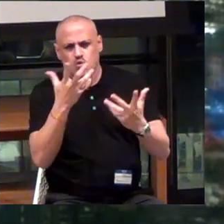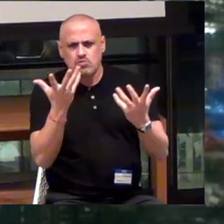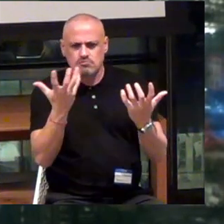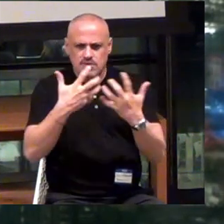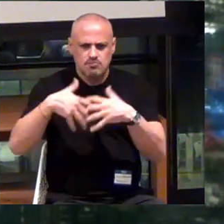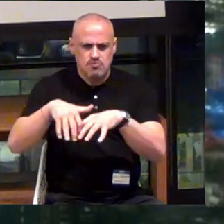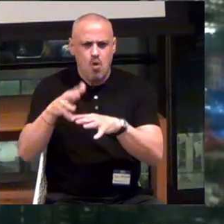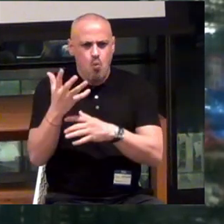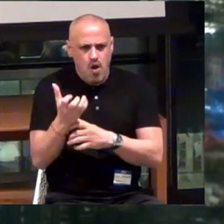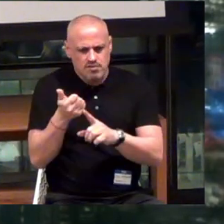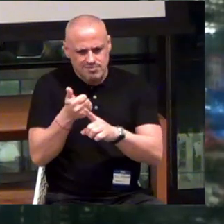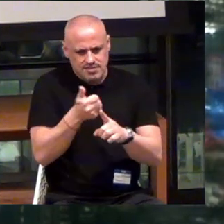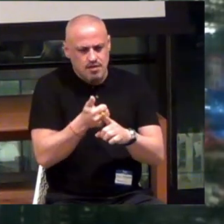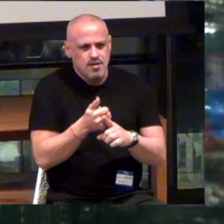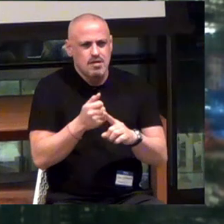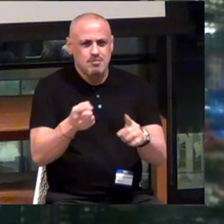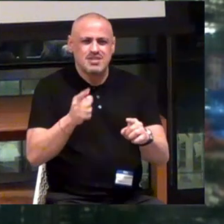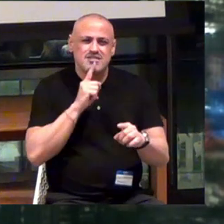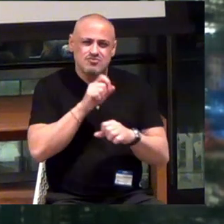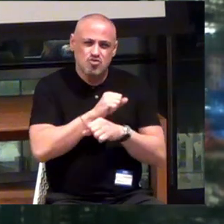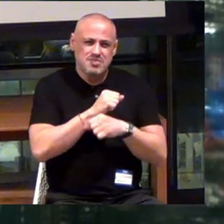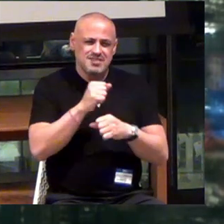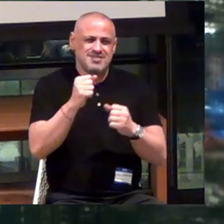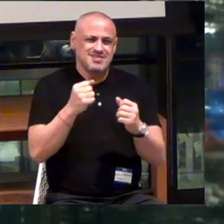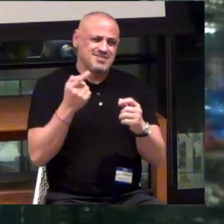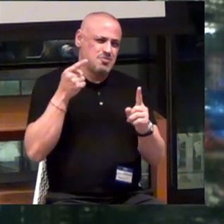But ultimately, we fall back on the user experience.